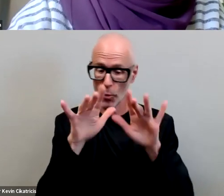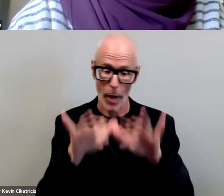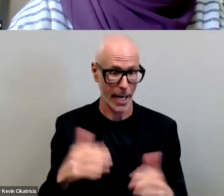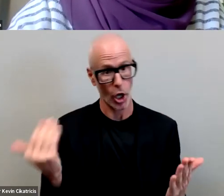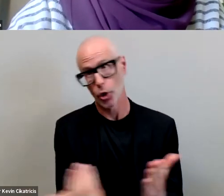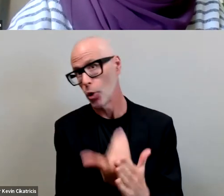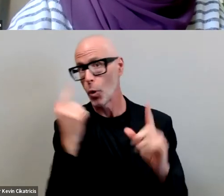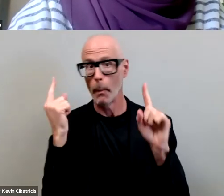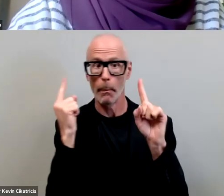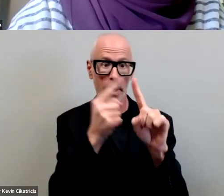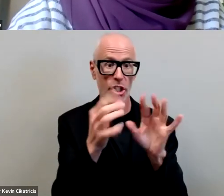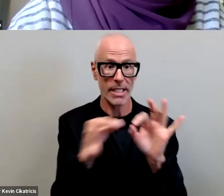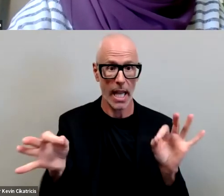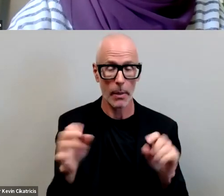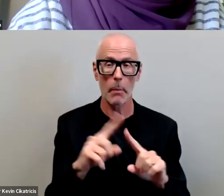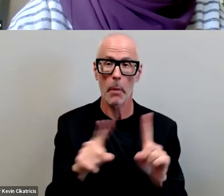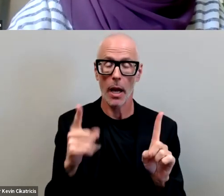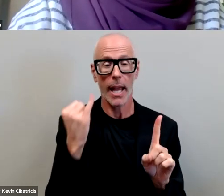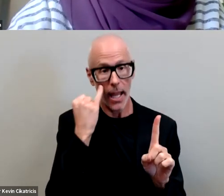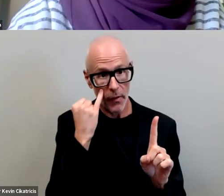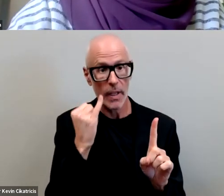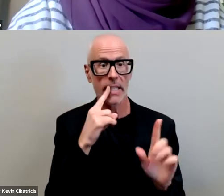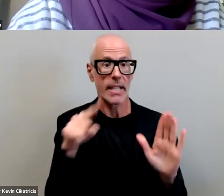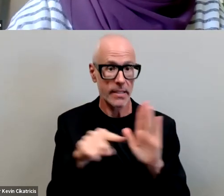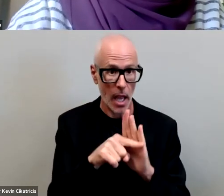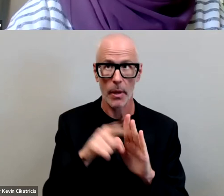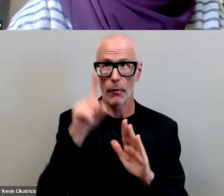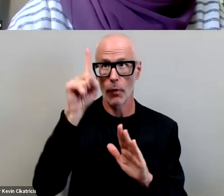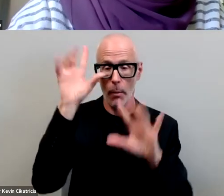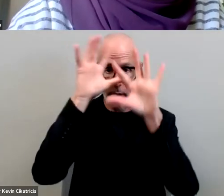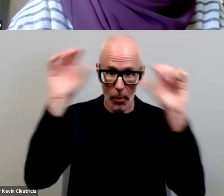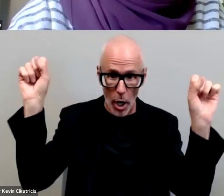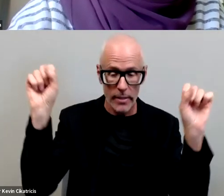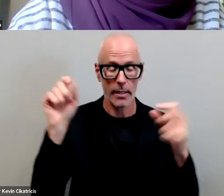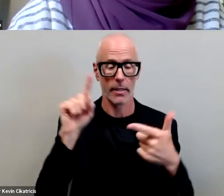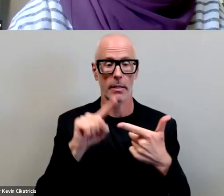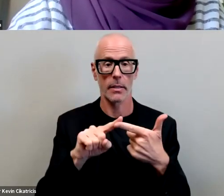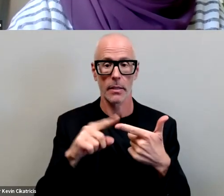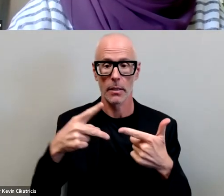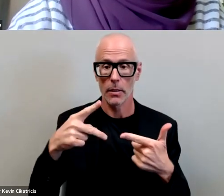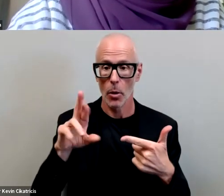if it is the assignment from the president and from the provost to the deans